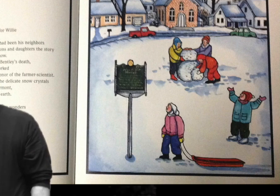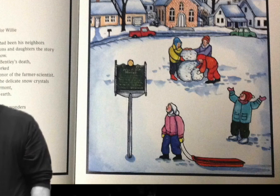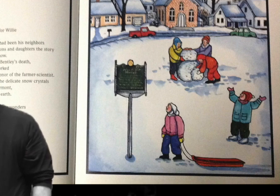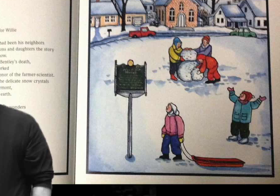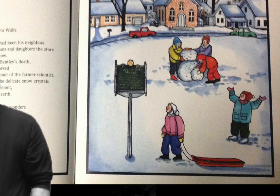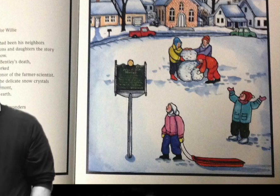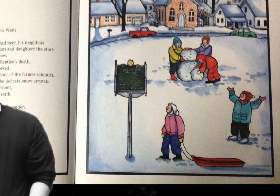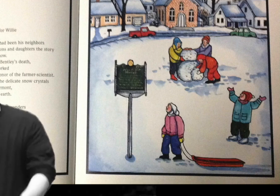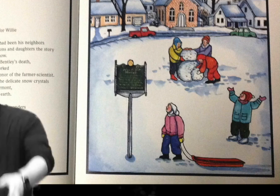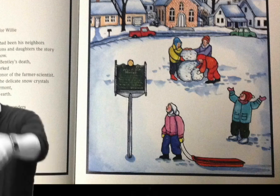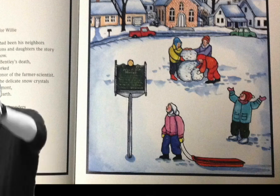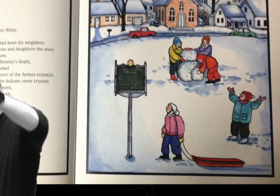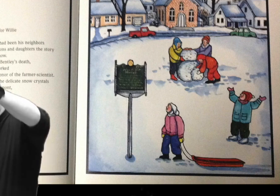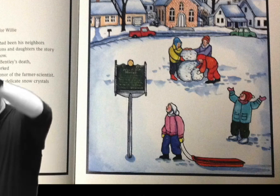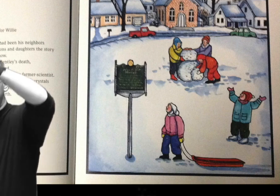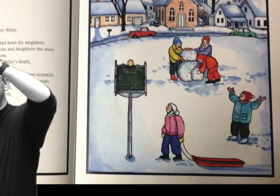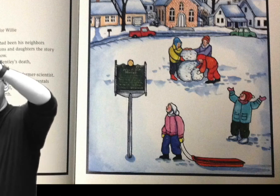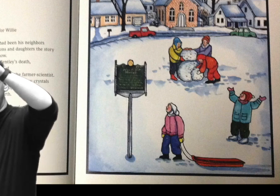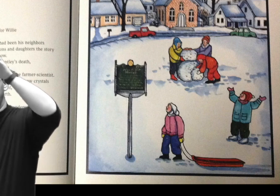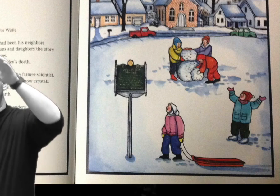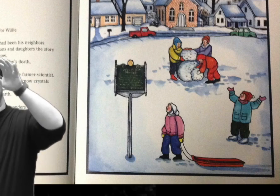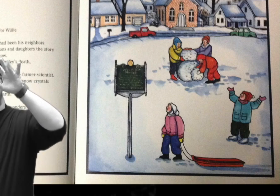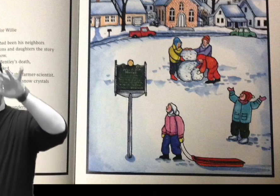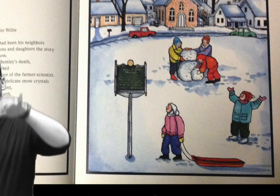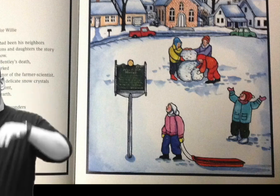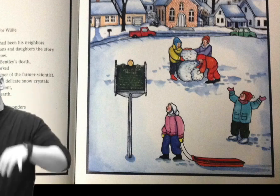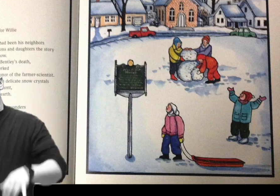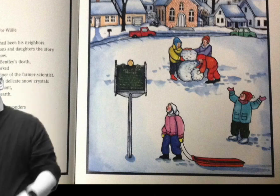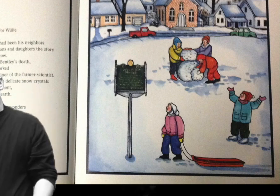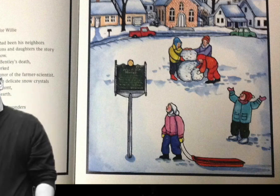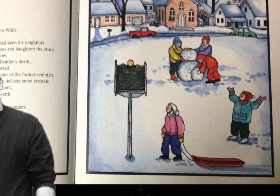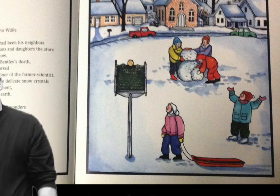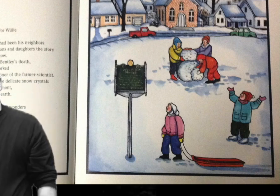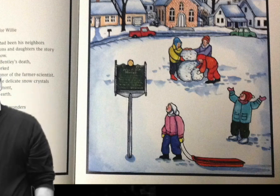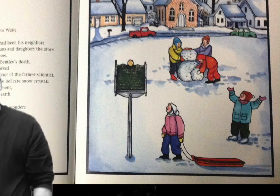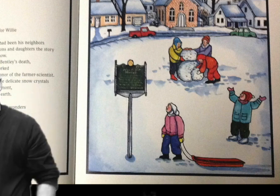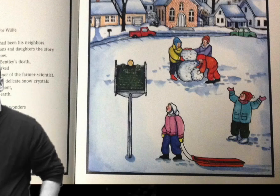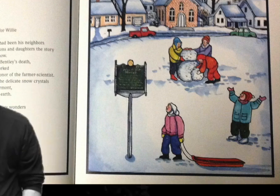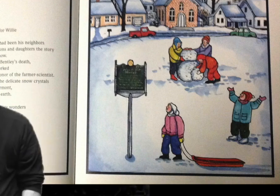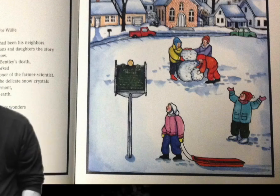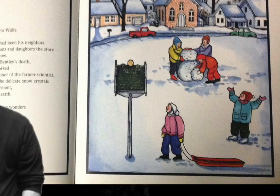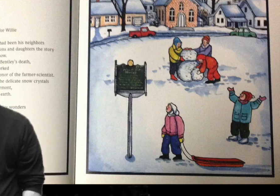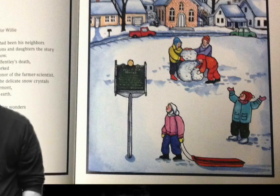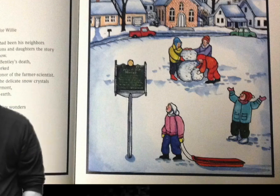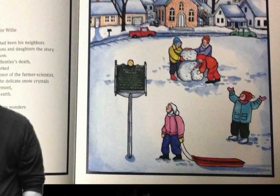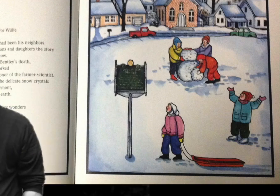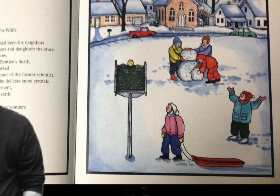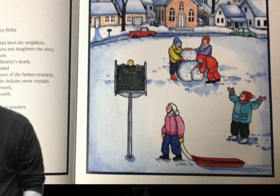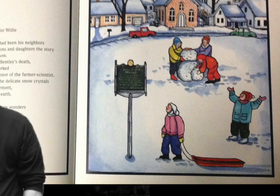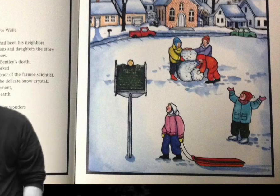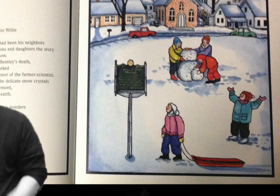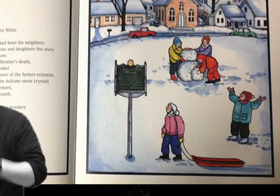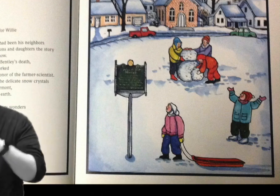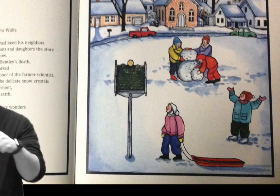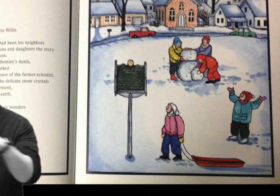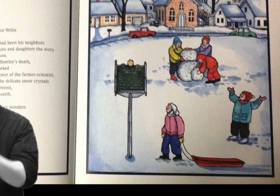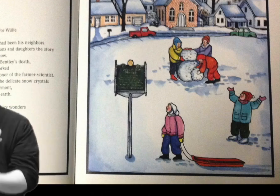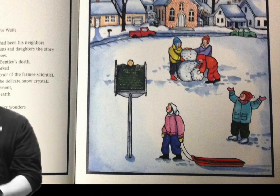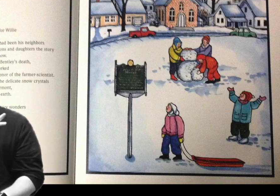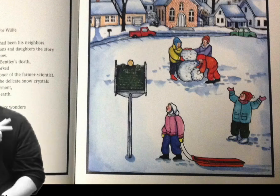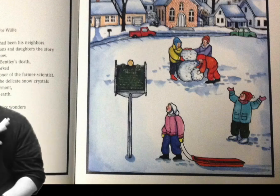to reveal to the world the grandeur and mystery of the snowflake-- its universal hexagonal shape and its infinite number of lovely designs.